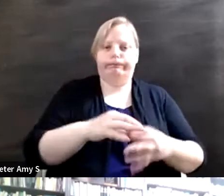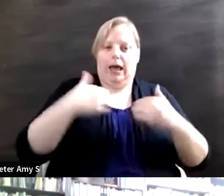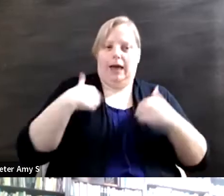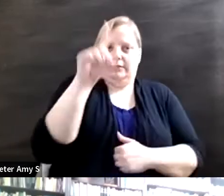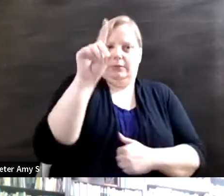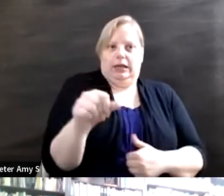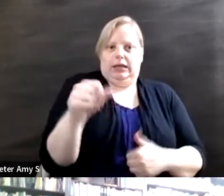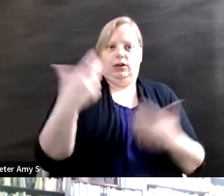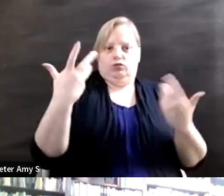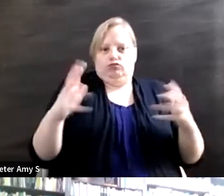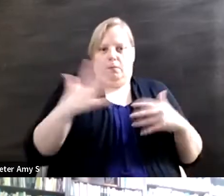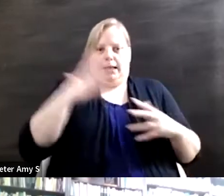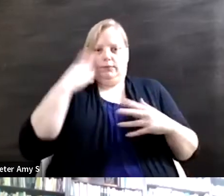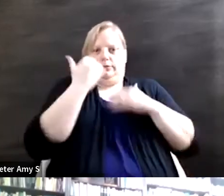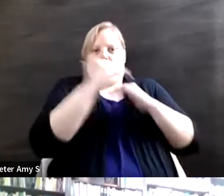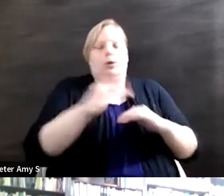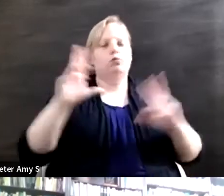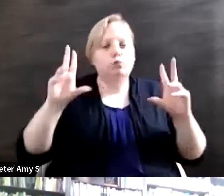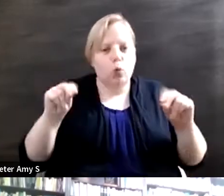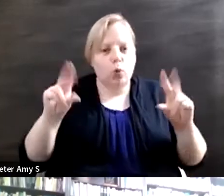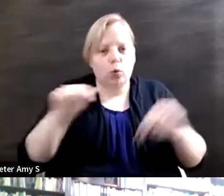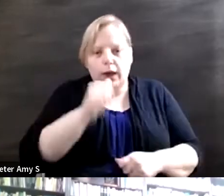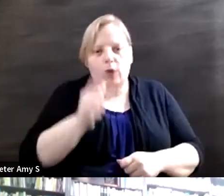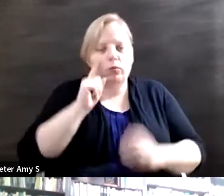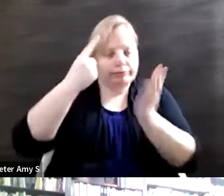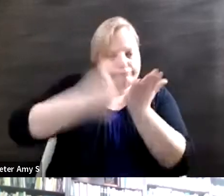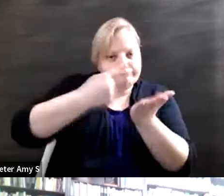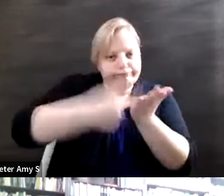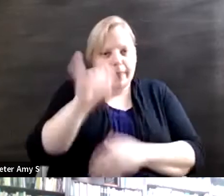so when we look at that, that's really important and that really goes into how we write these